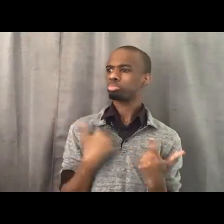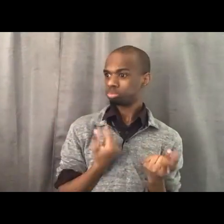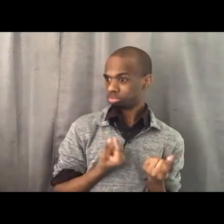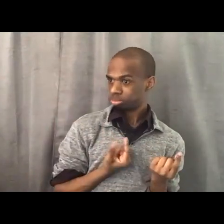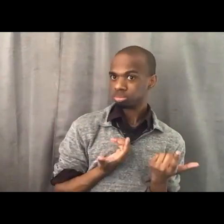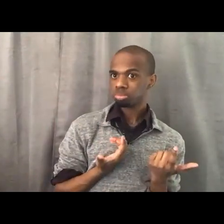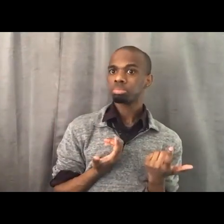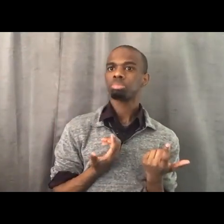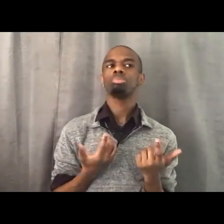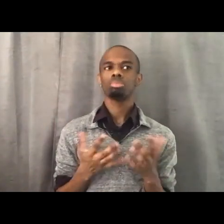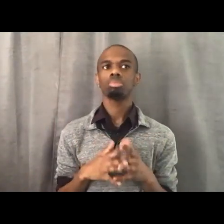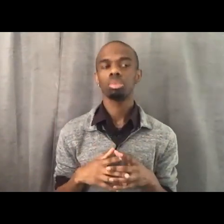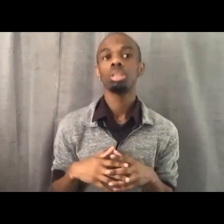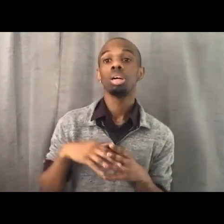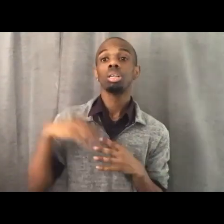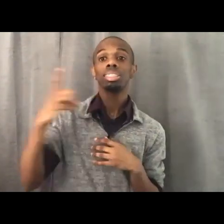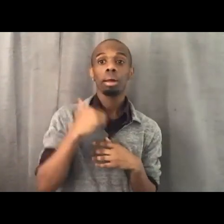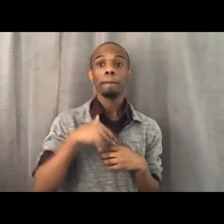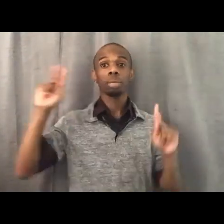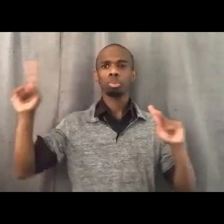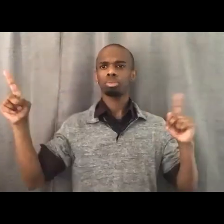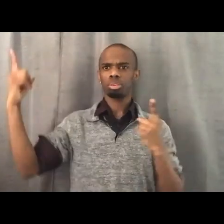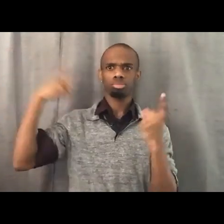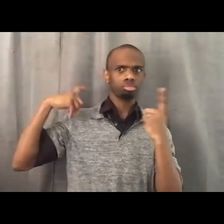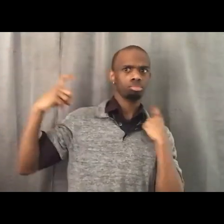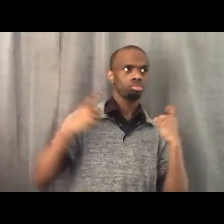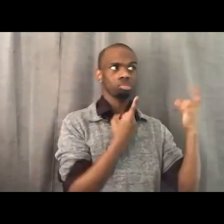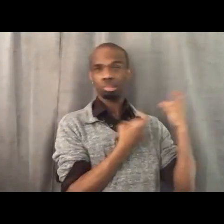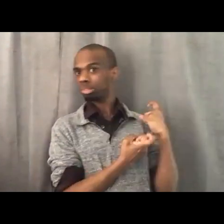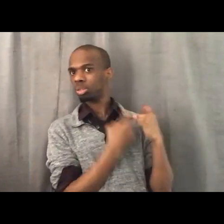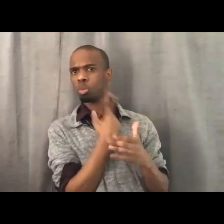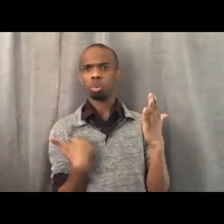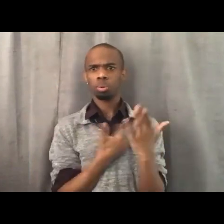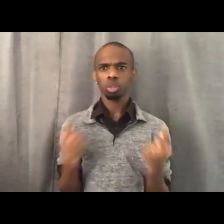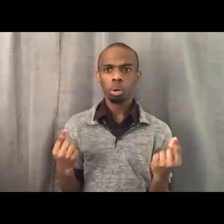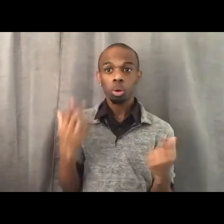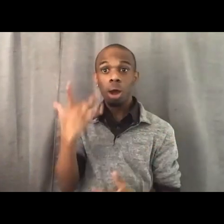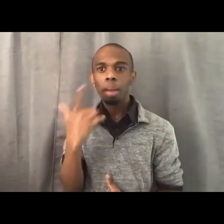he said that people ask what we're doing because we published it. I think he's right to a degree.